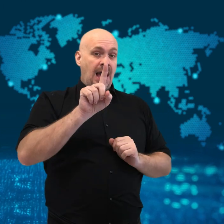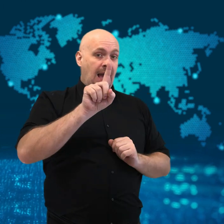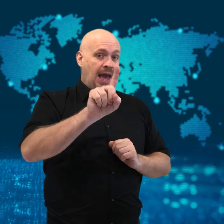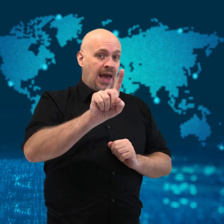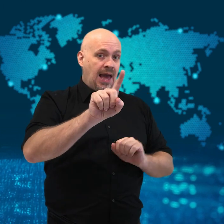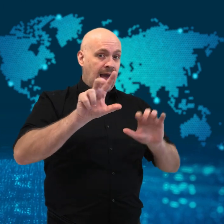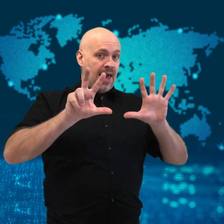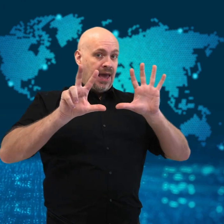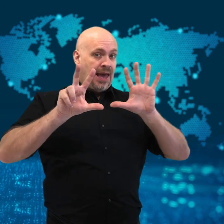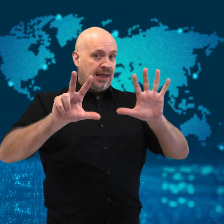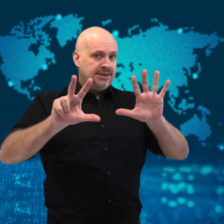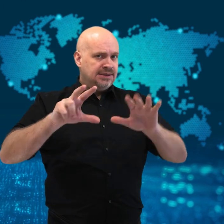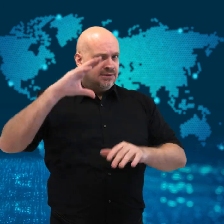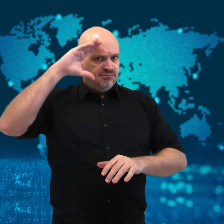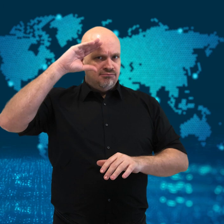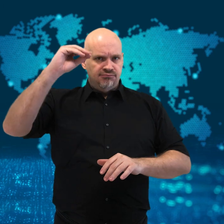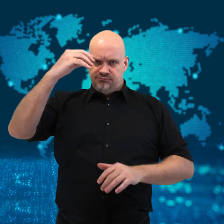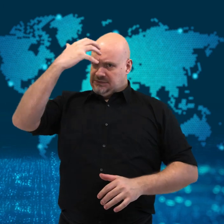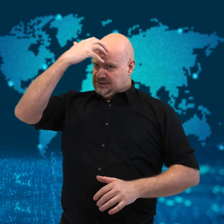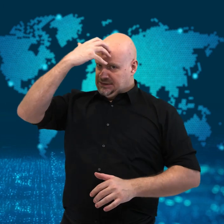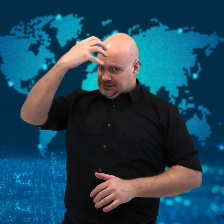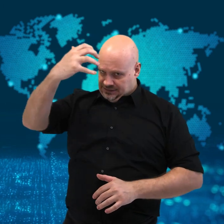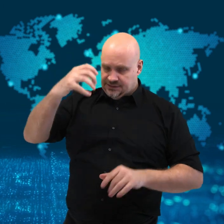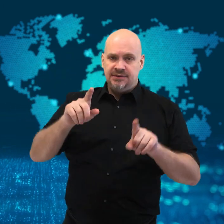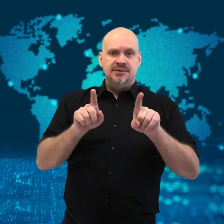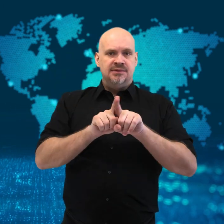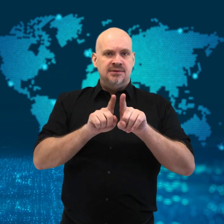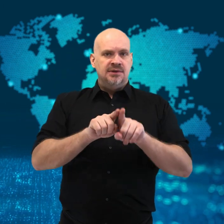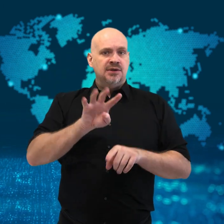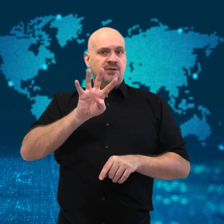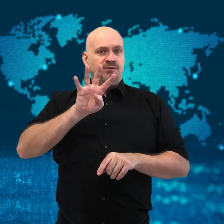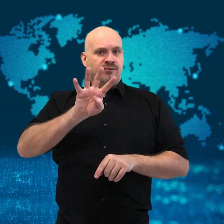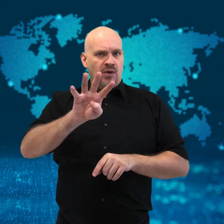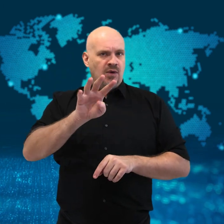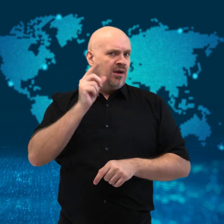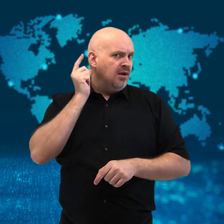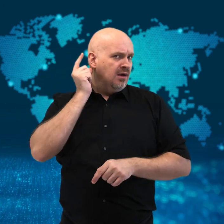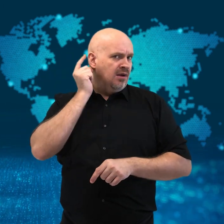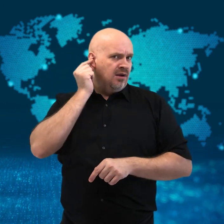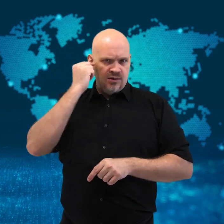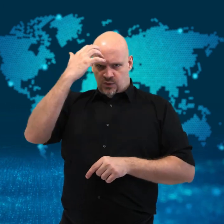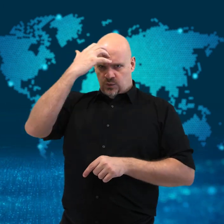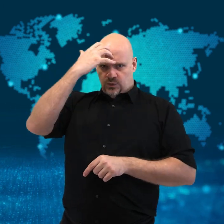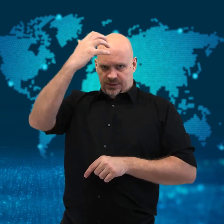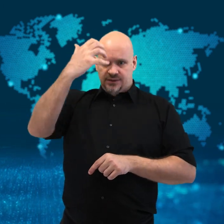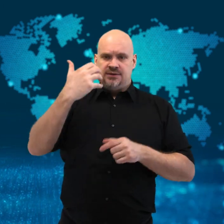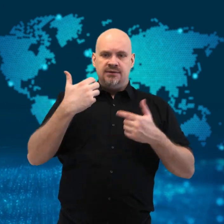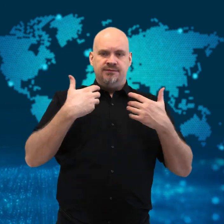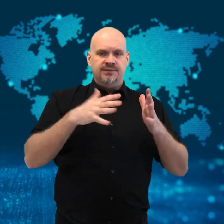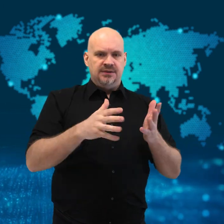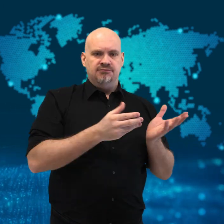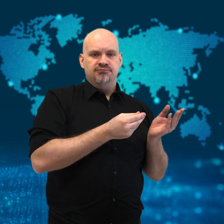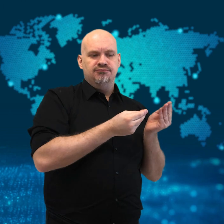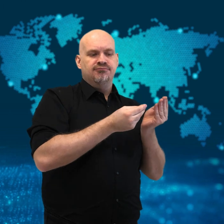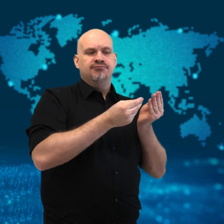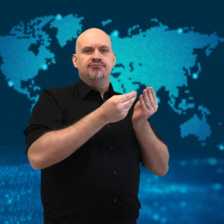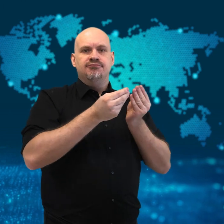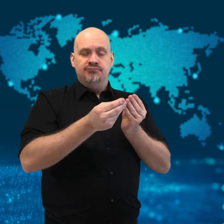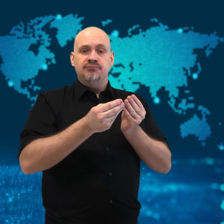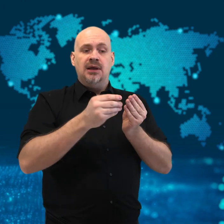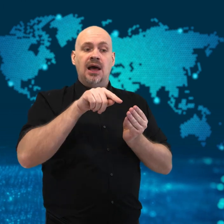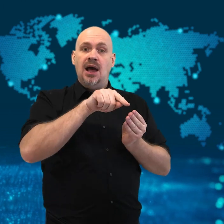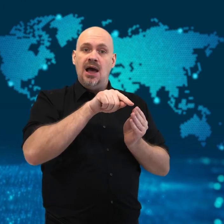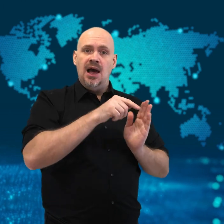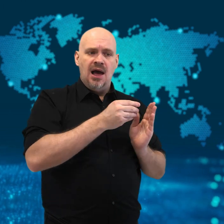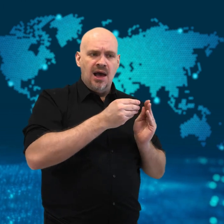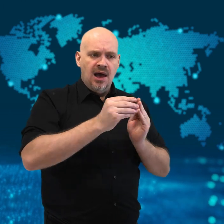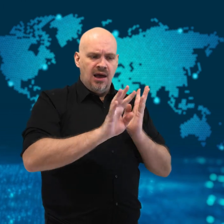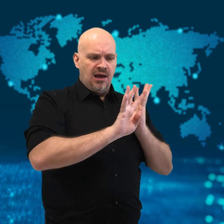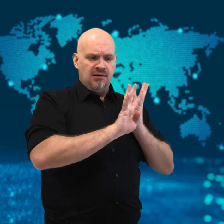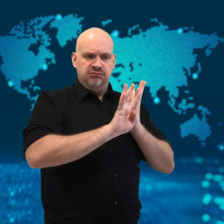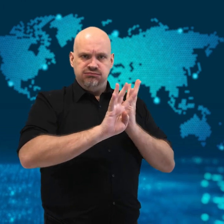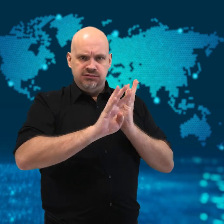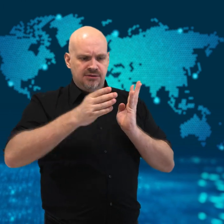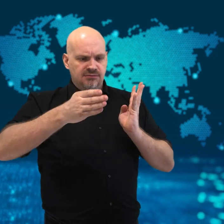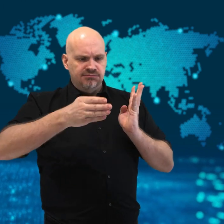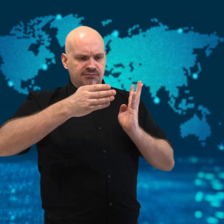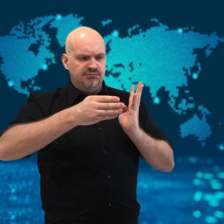The 22 royal Egyptian mummies - 18 kings and 4 queens - were moved